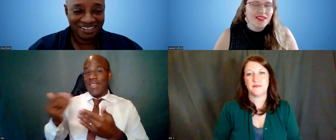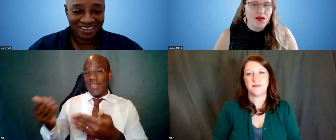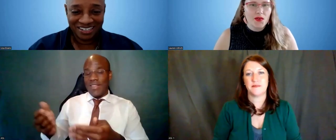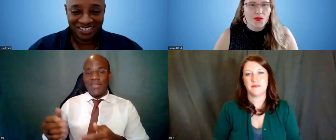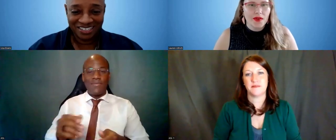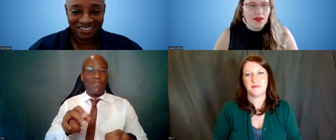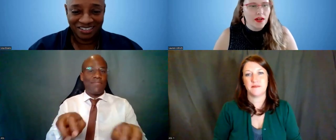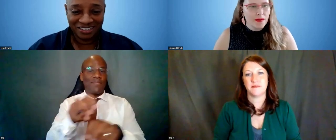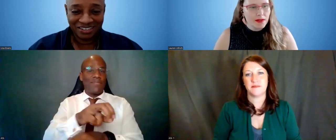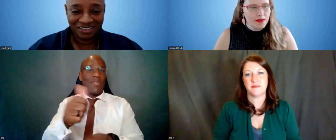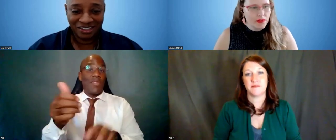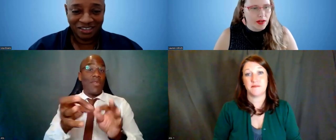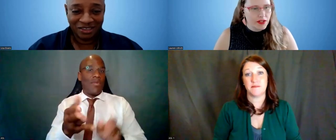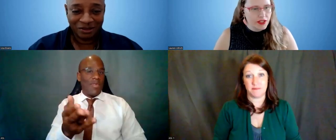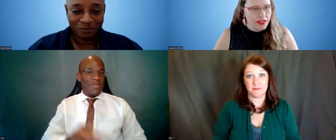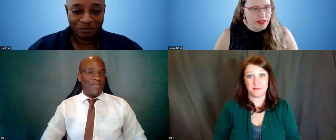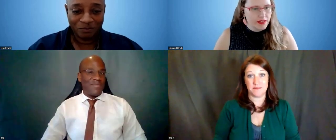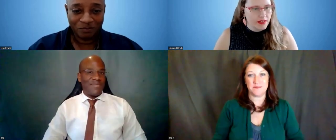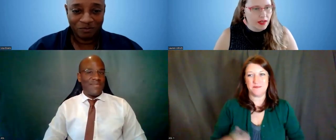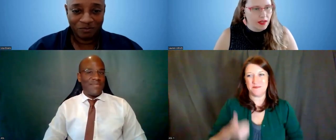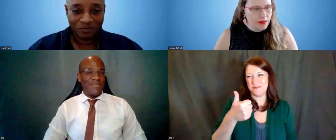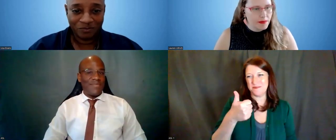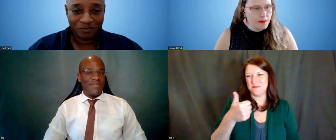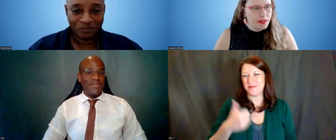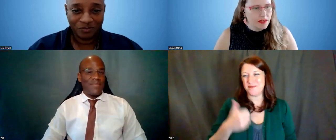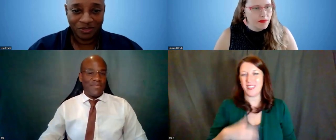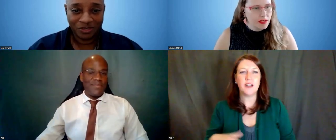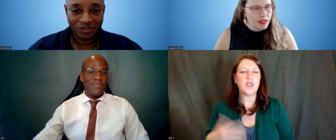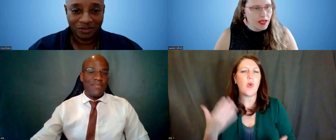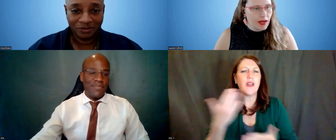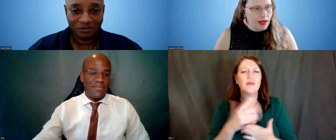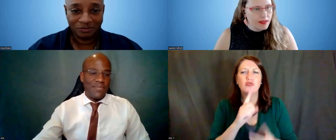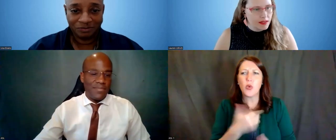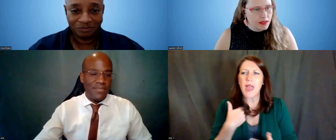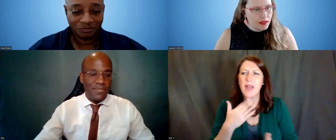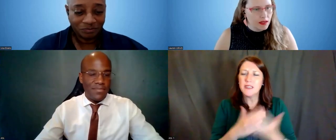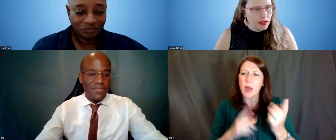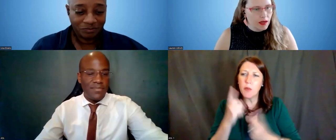So we have a couple of questions specifically asking